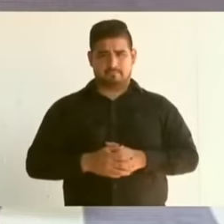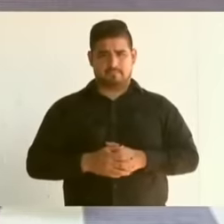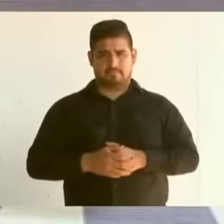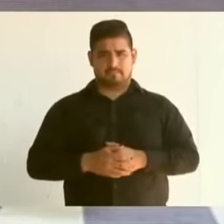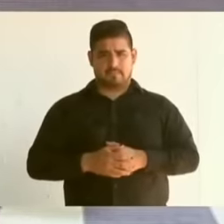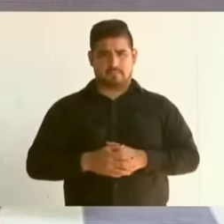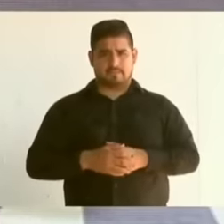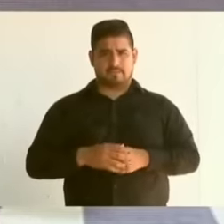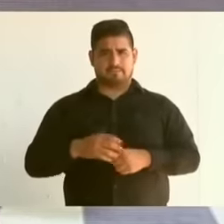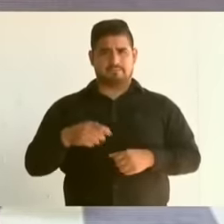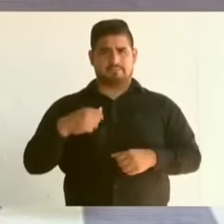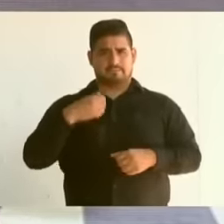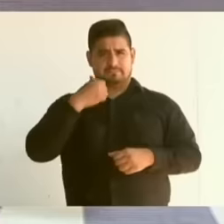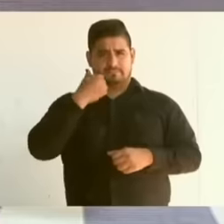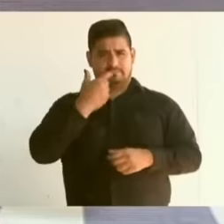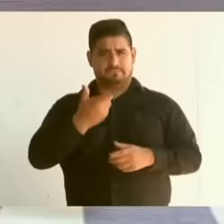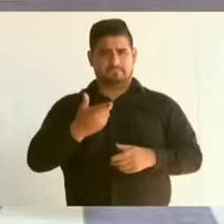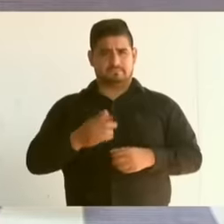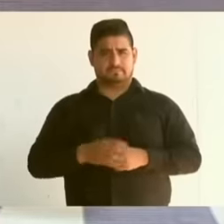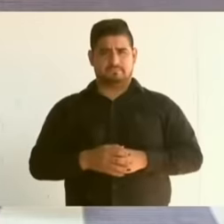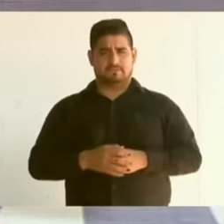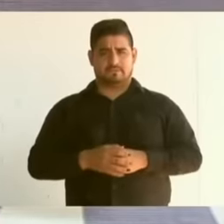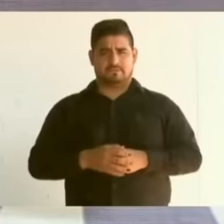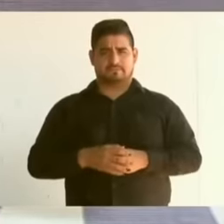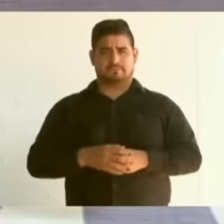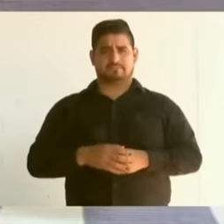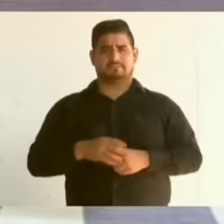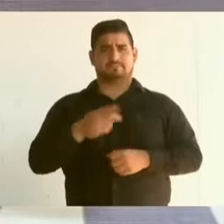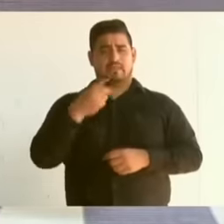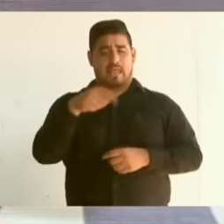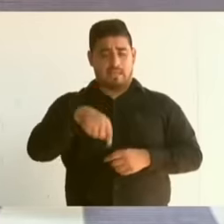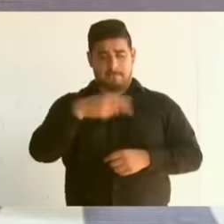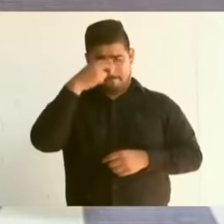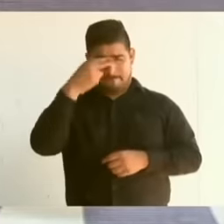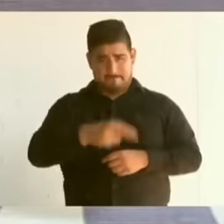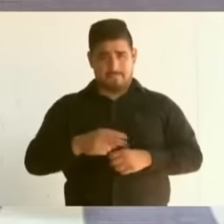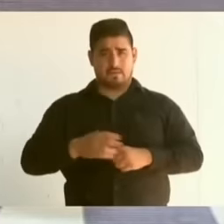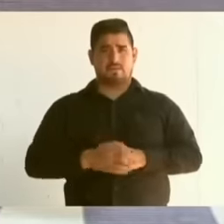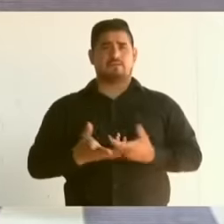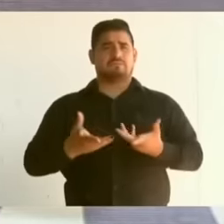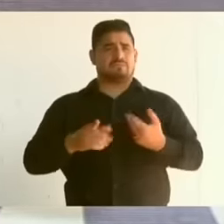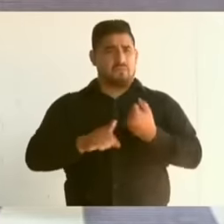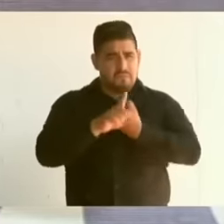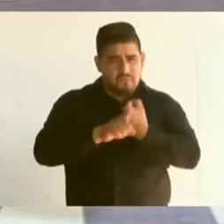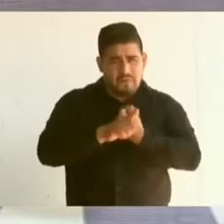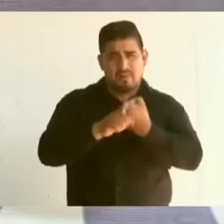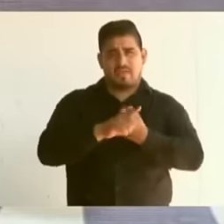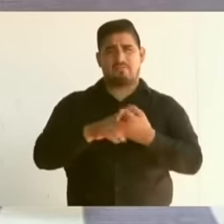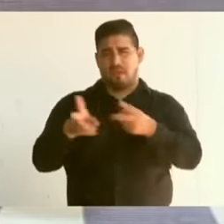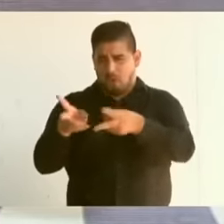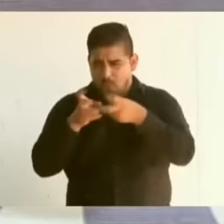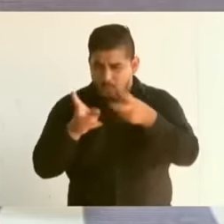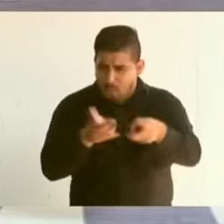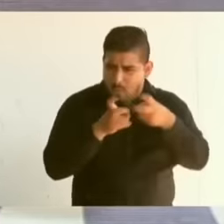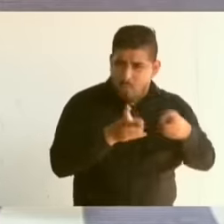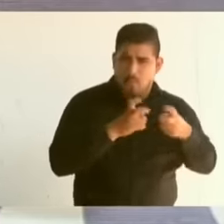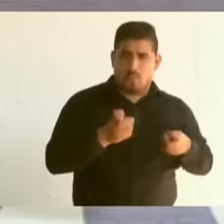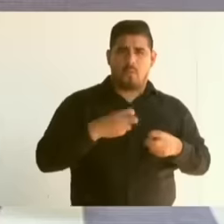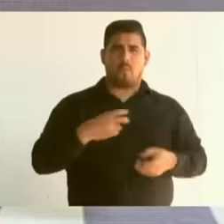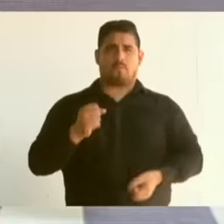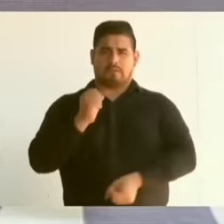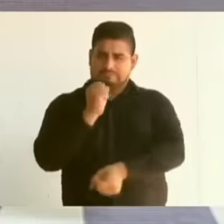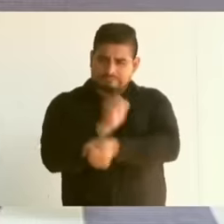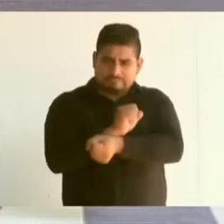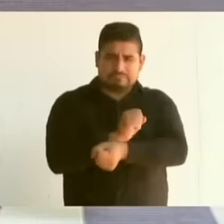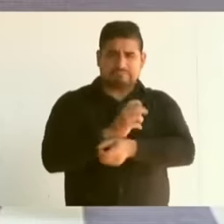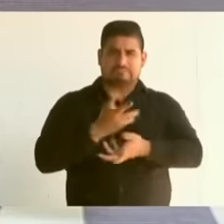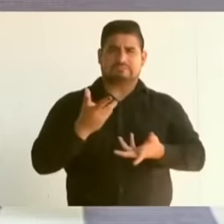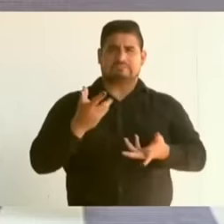in the soul of Mexico for the atrocities due to exile due to slavery and discrimination due to